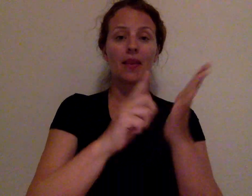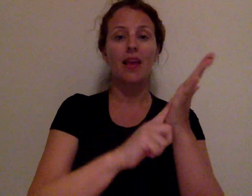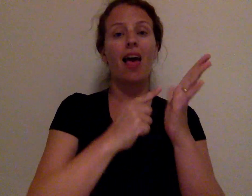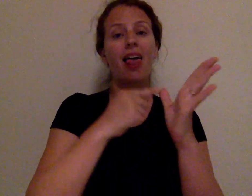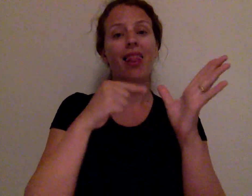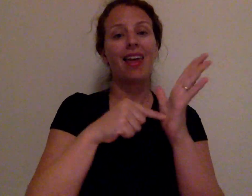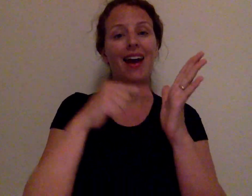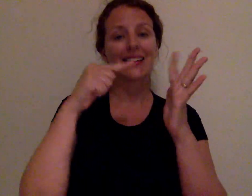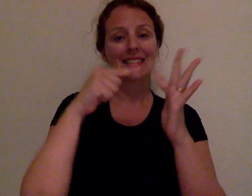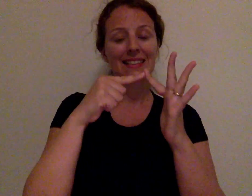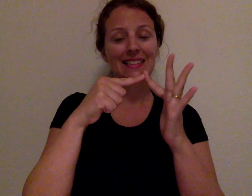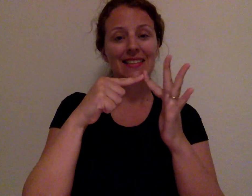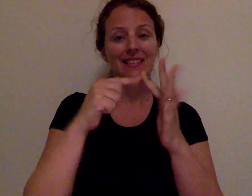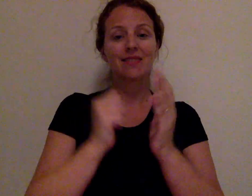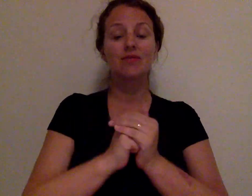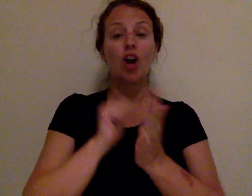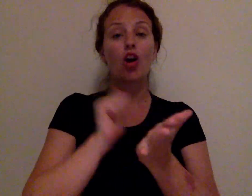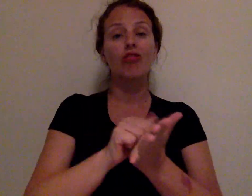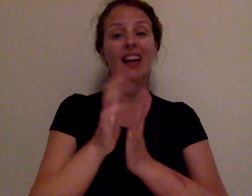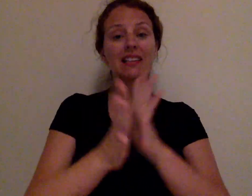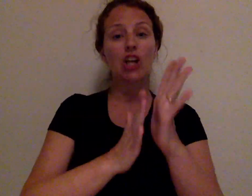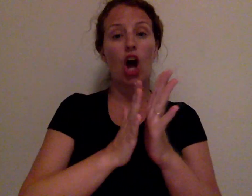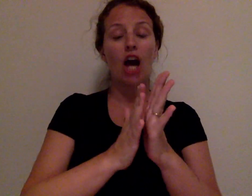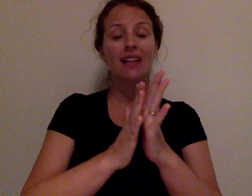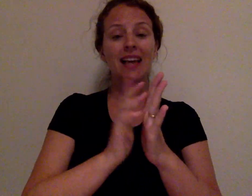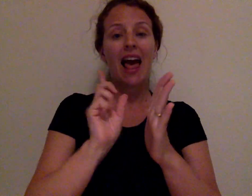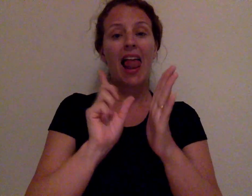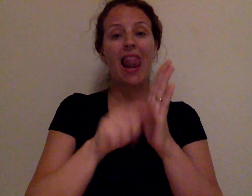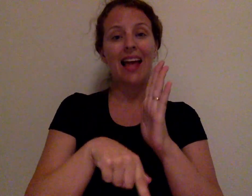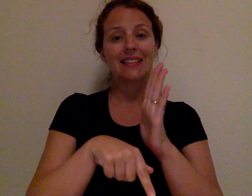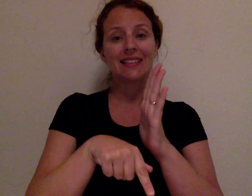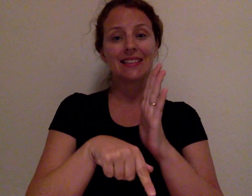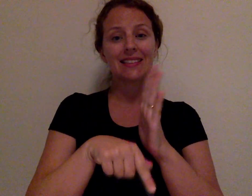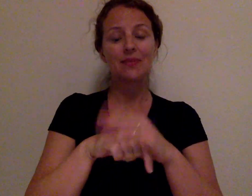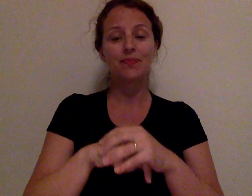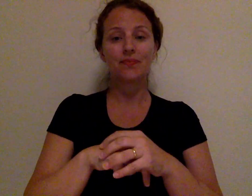LATE Correct sign, "late"